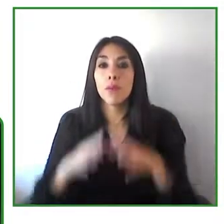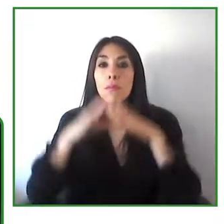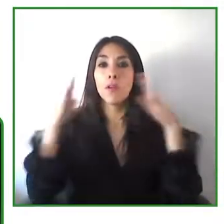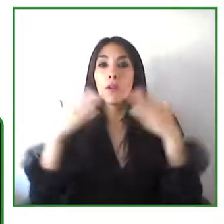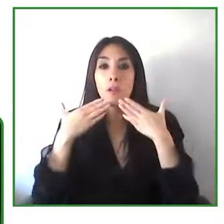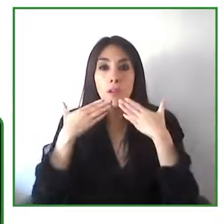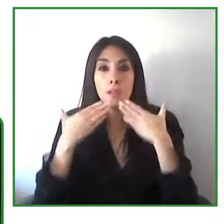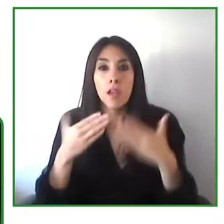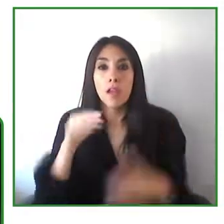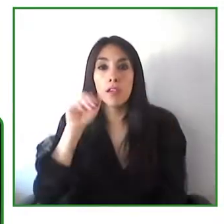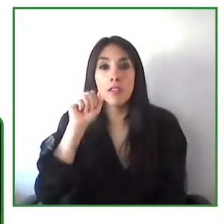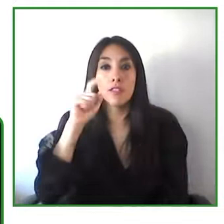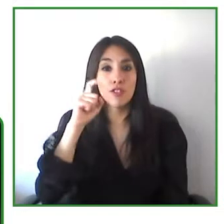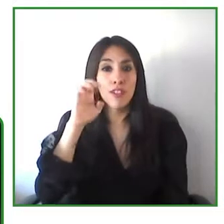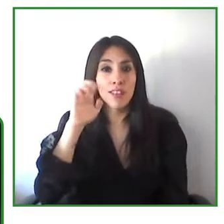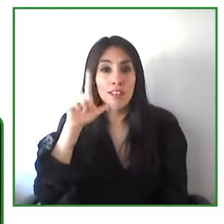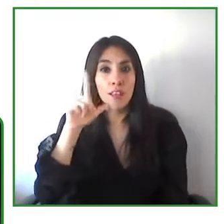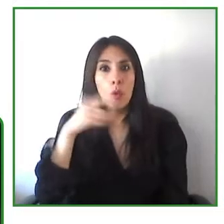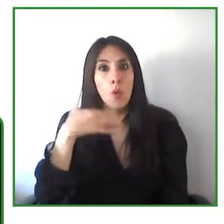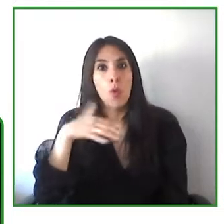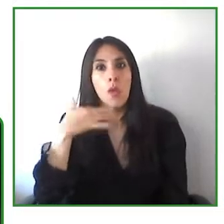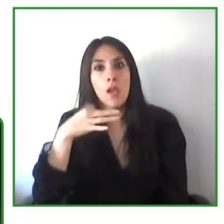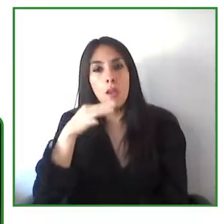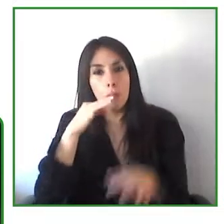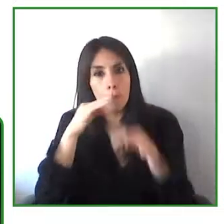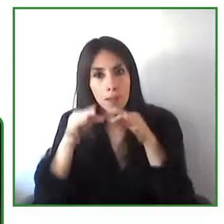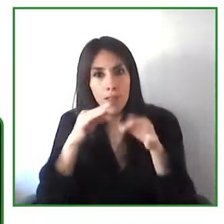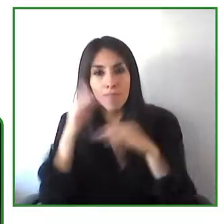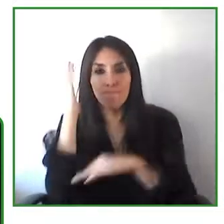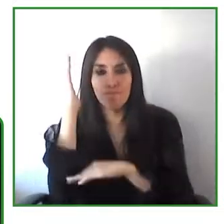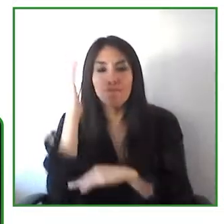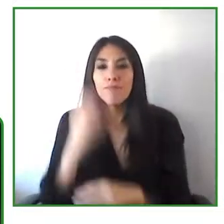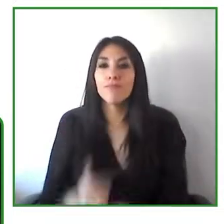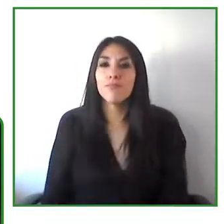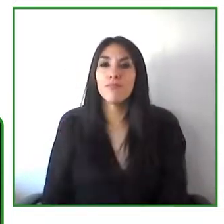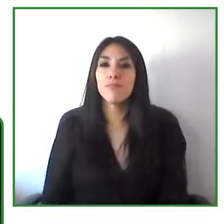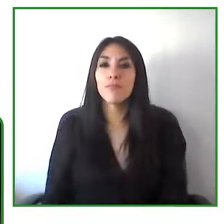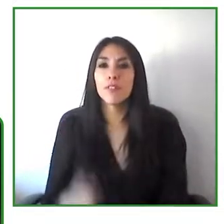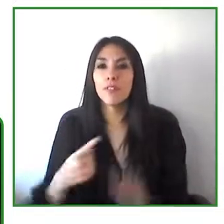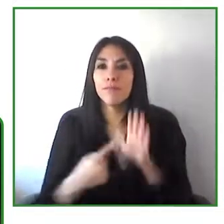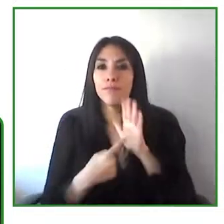showing not only the public and private sectors are essential in the work